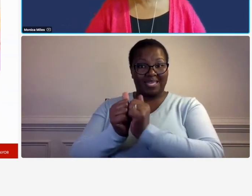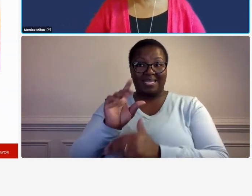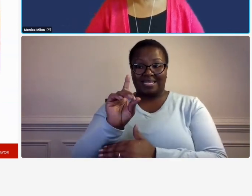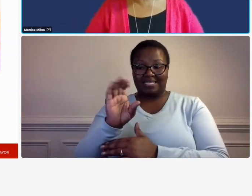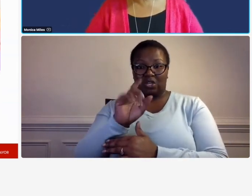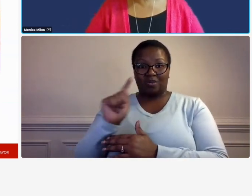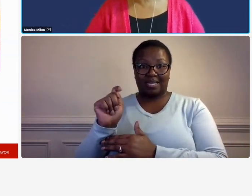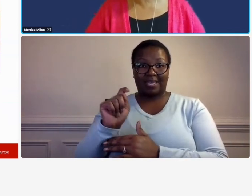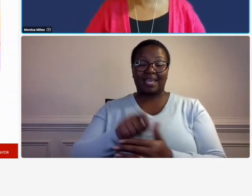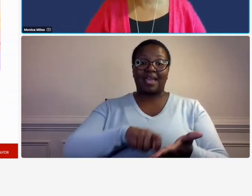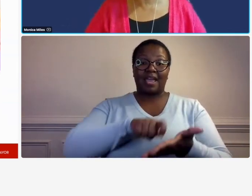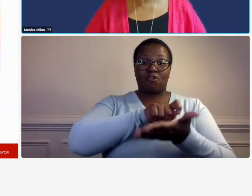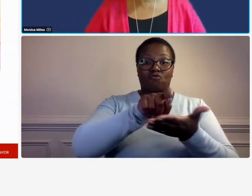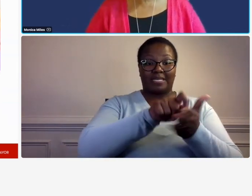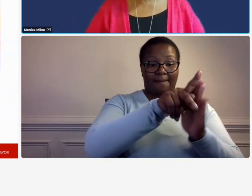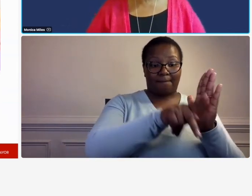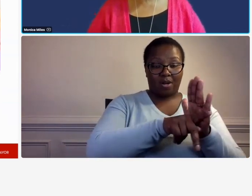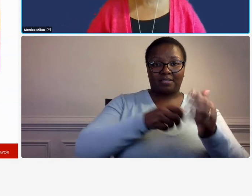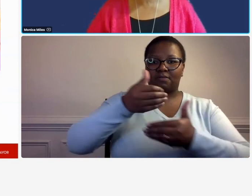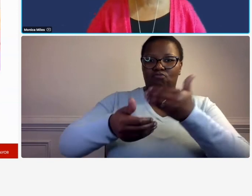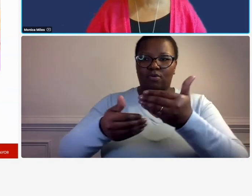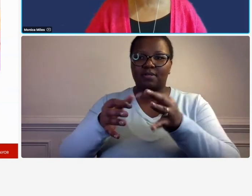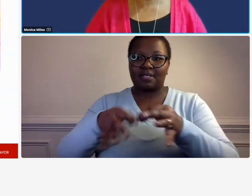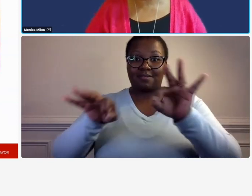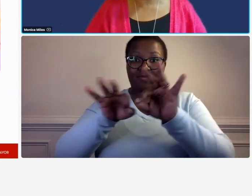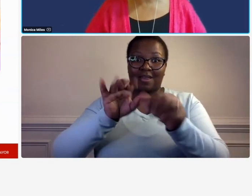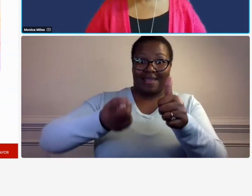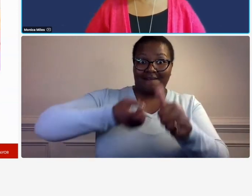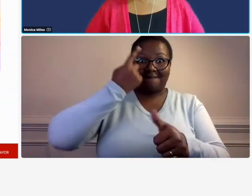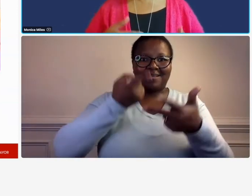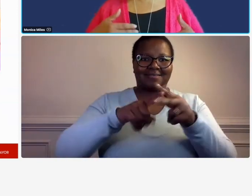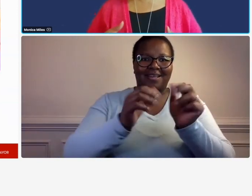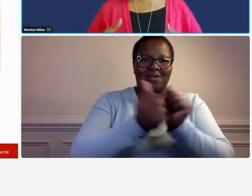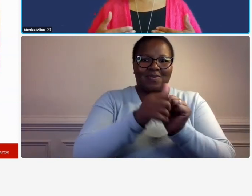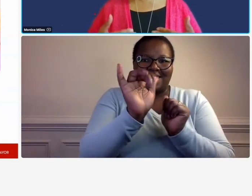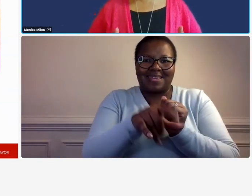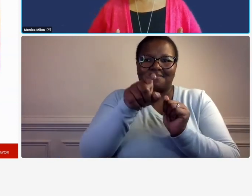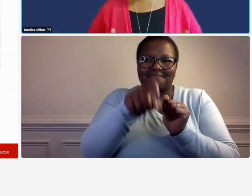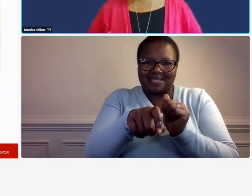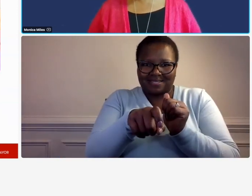and procedures and internal controls is something that as a business owner would help you um operate